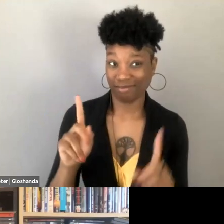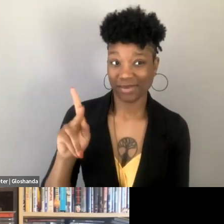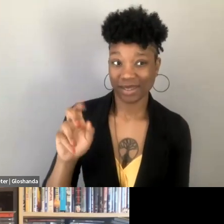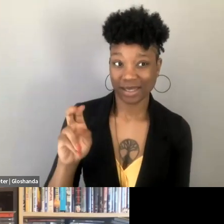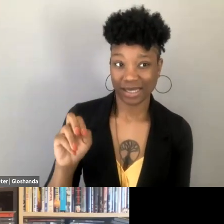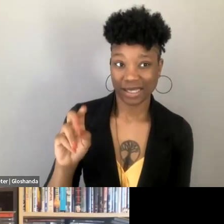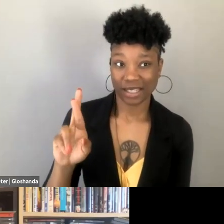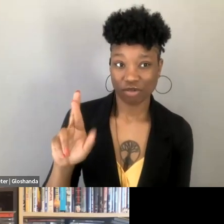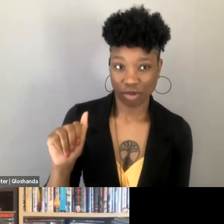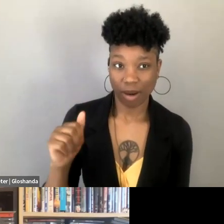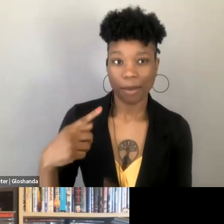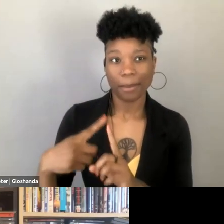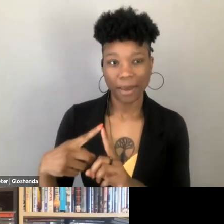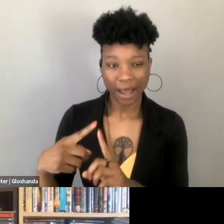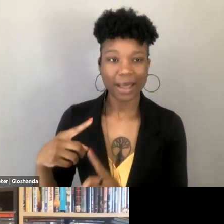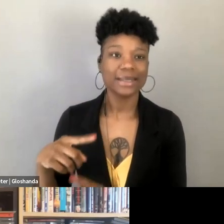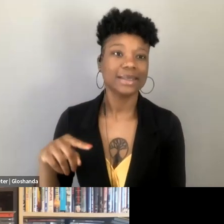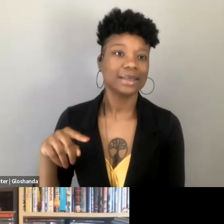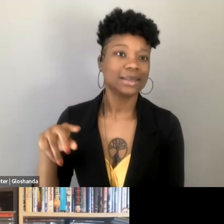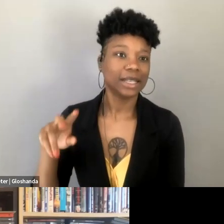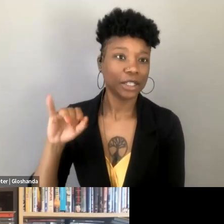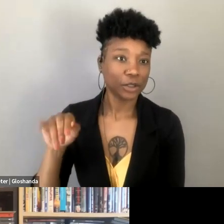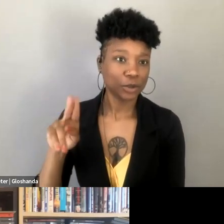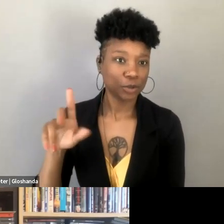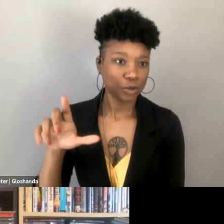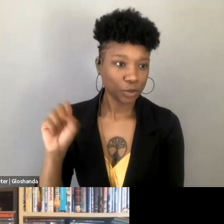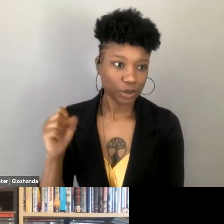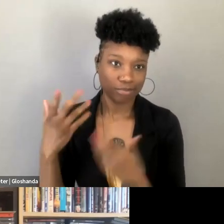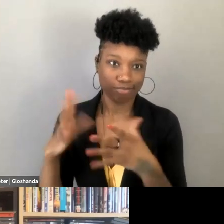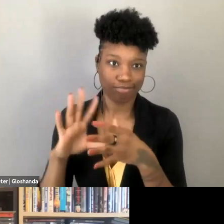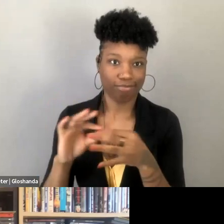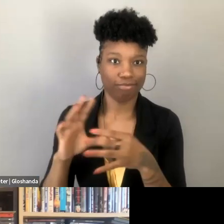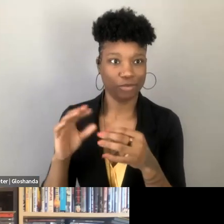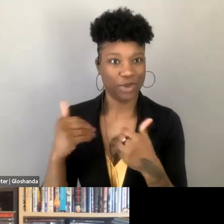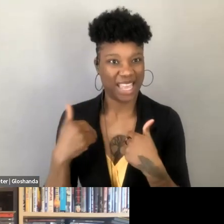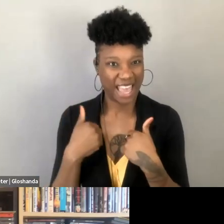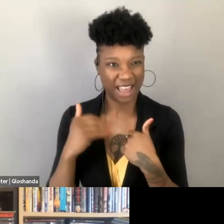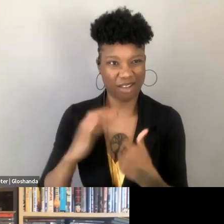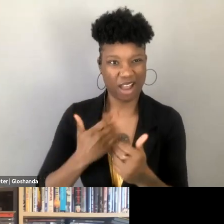there are ticking time bombs still within our legal system, and other structures of social control